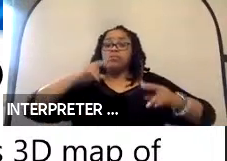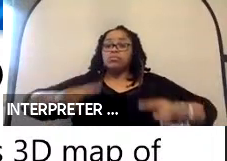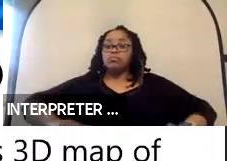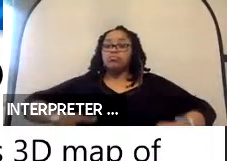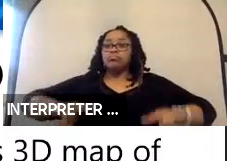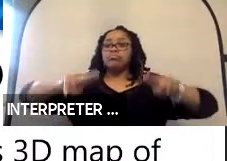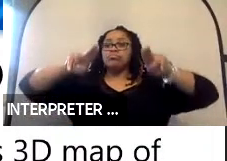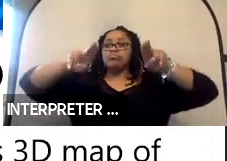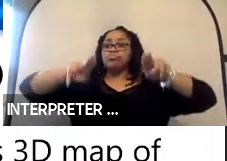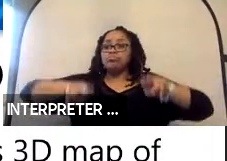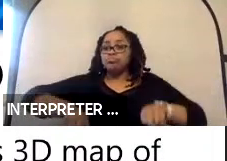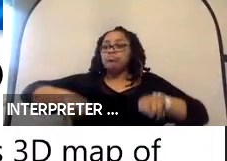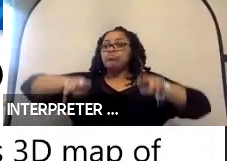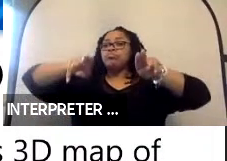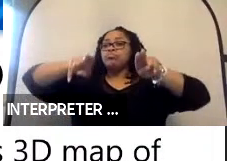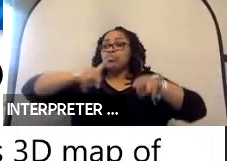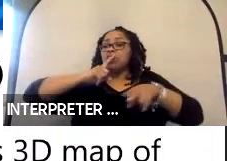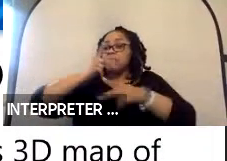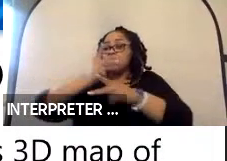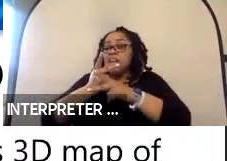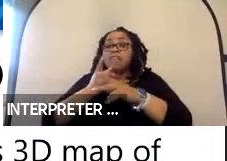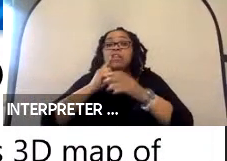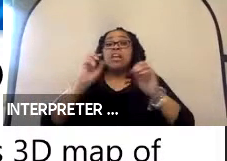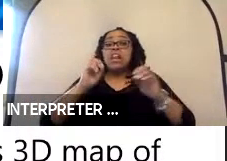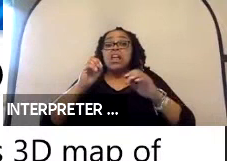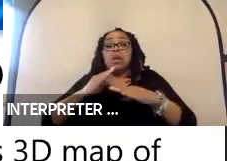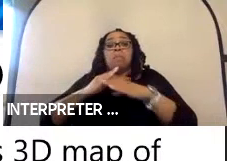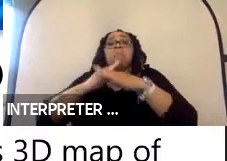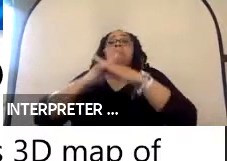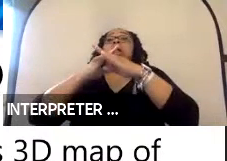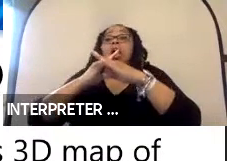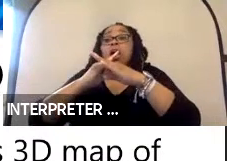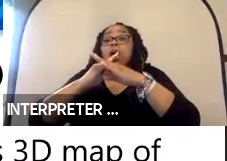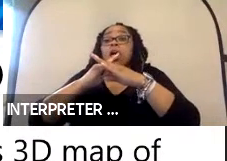so you need to be careful that nothing is in the way of the lift when it lowers. There